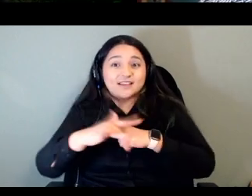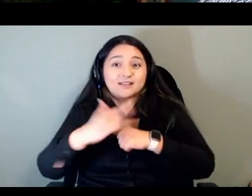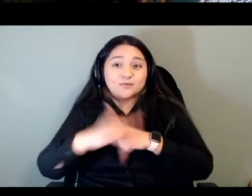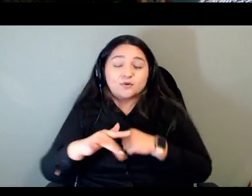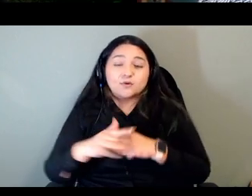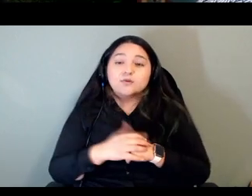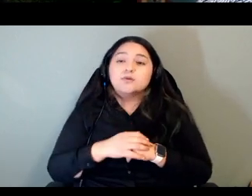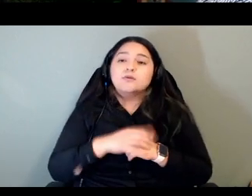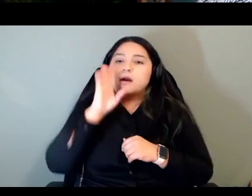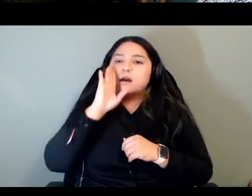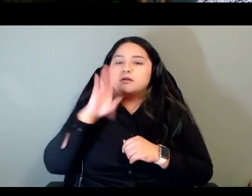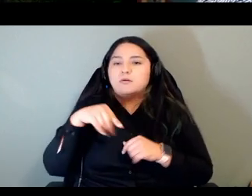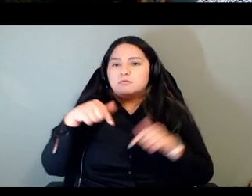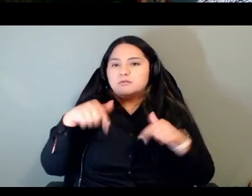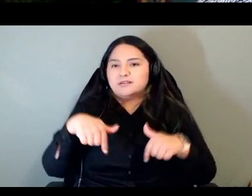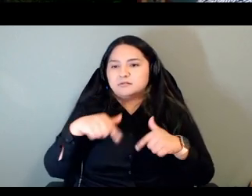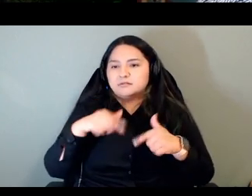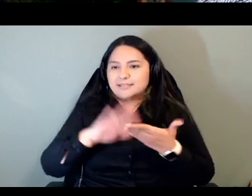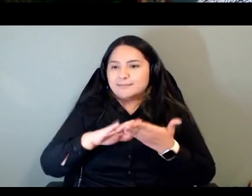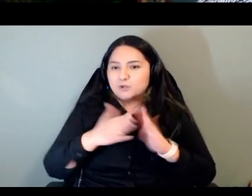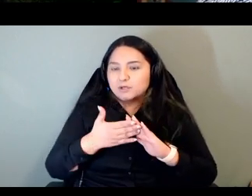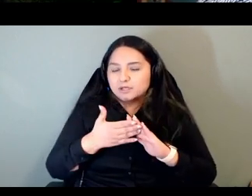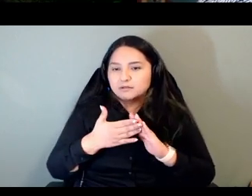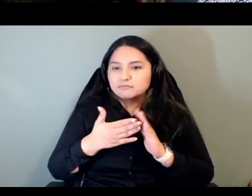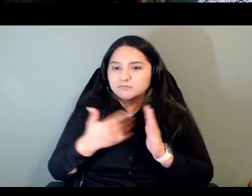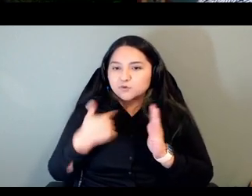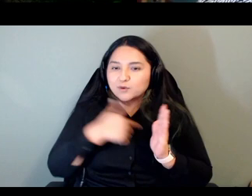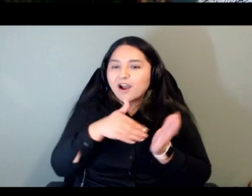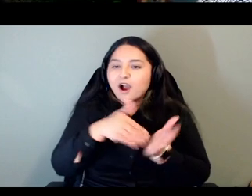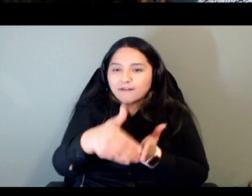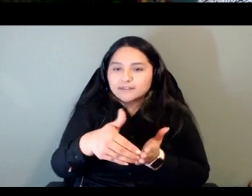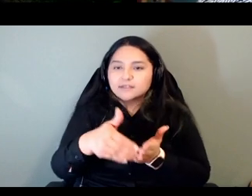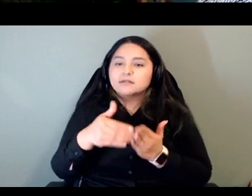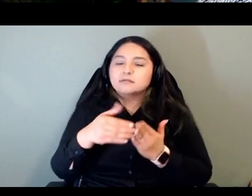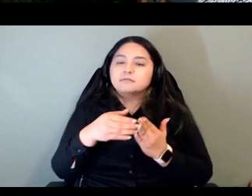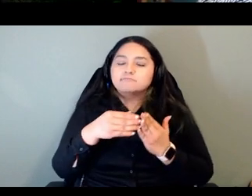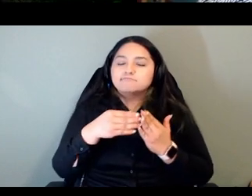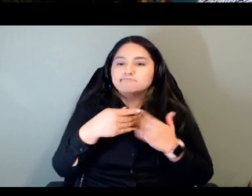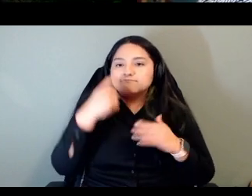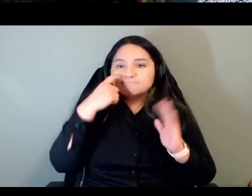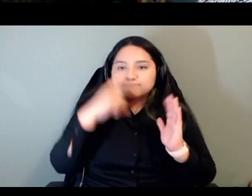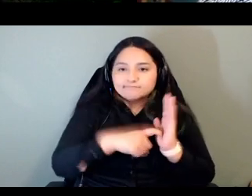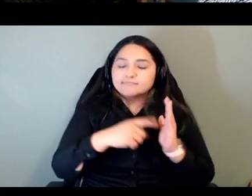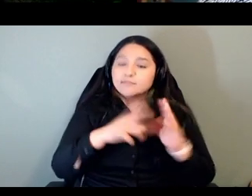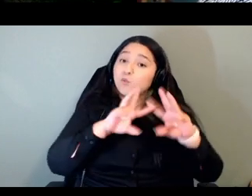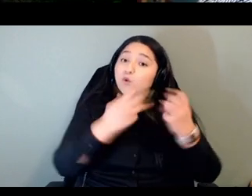community that you often see um even workshops offered by some of the the panelists here